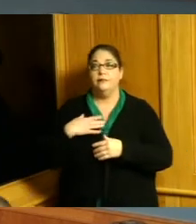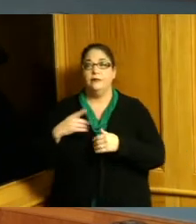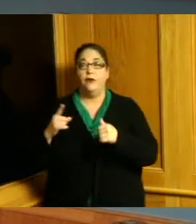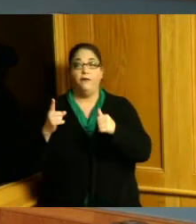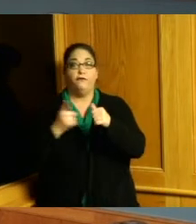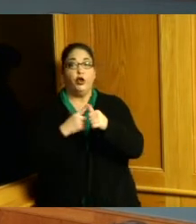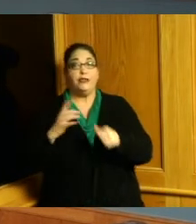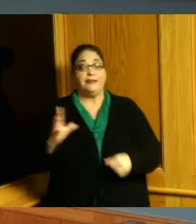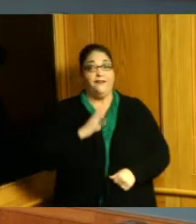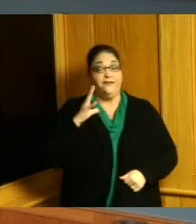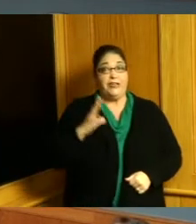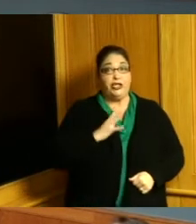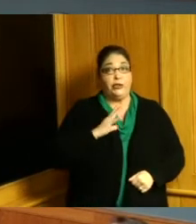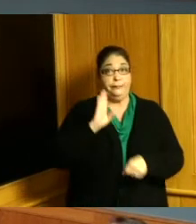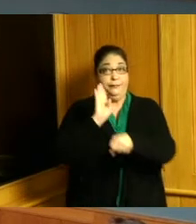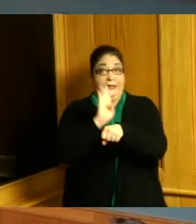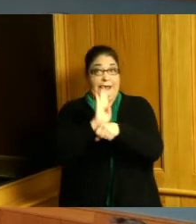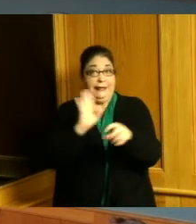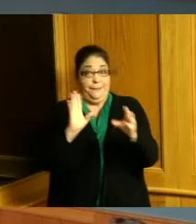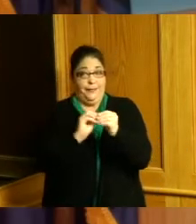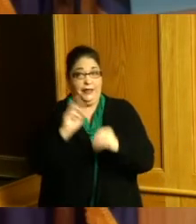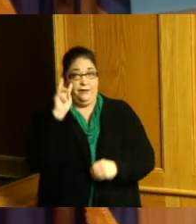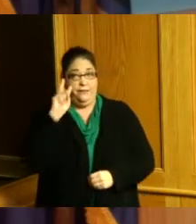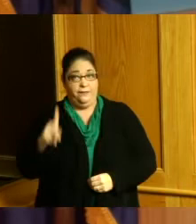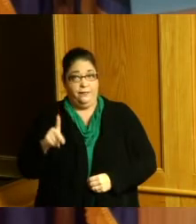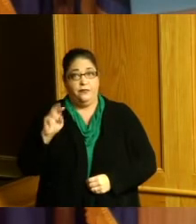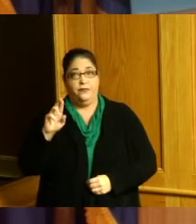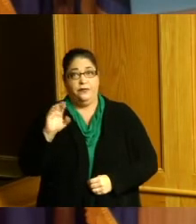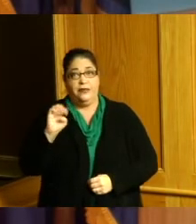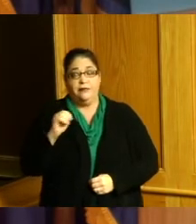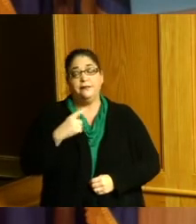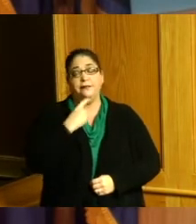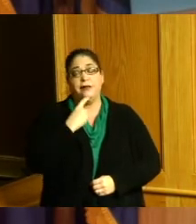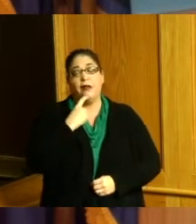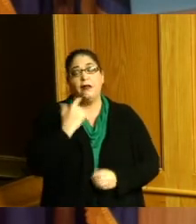I said it before but I want to say this again I want to thank the voters